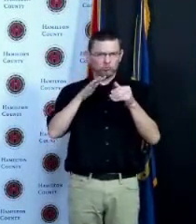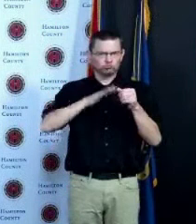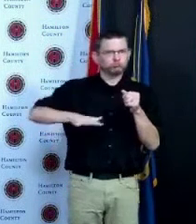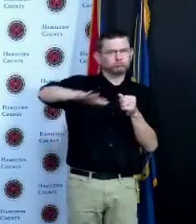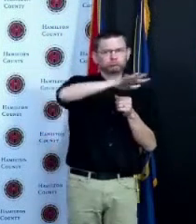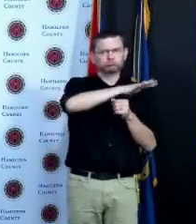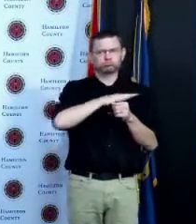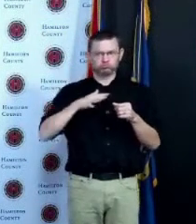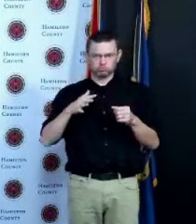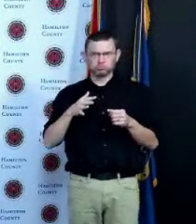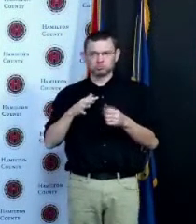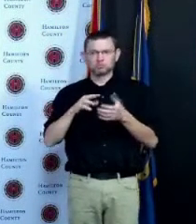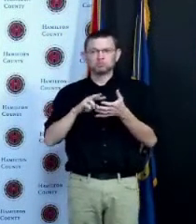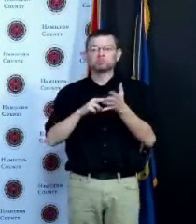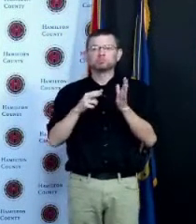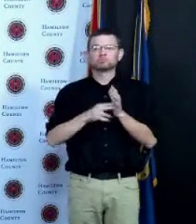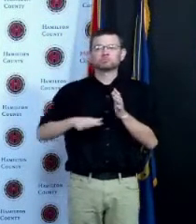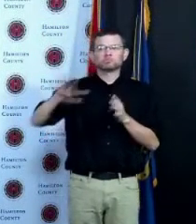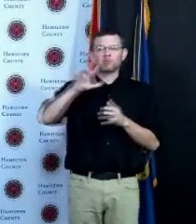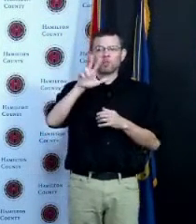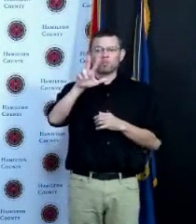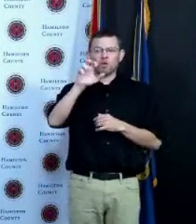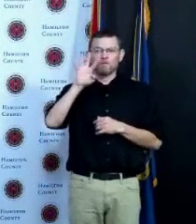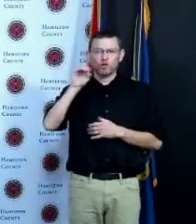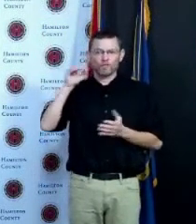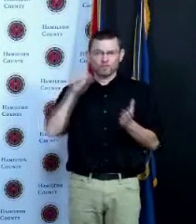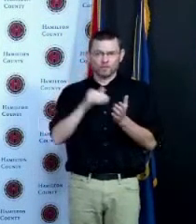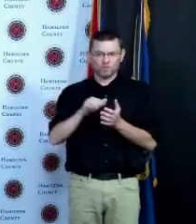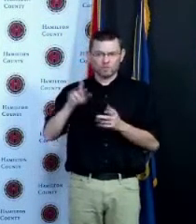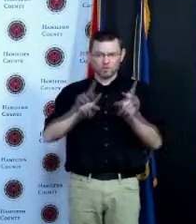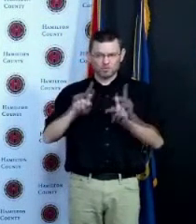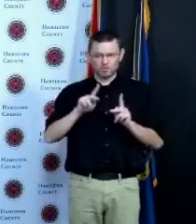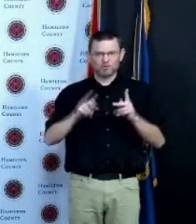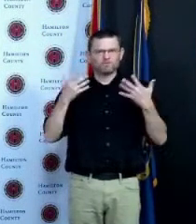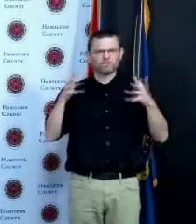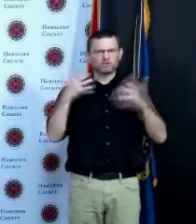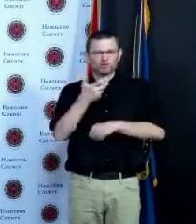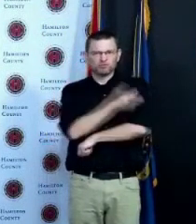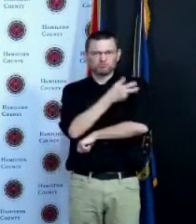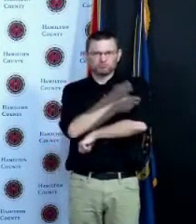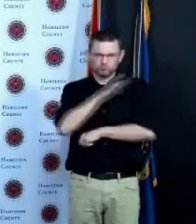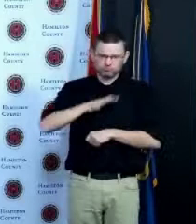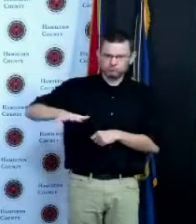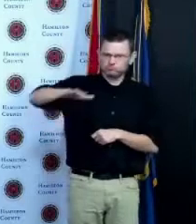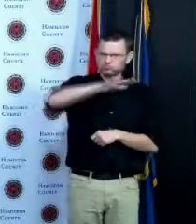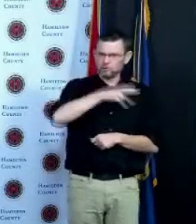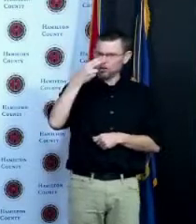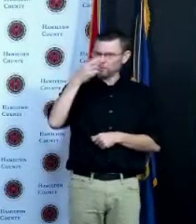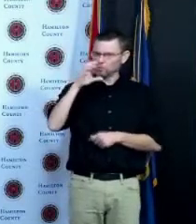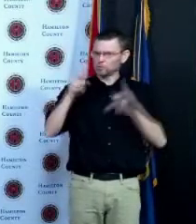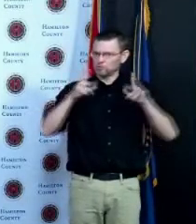to about 340,000 residents we have seen a slowdown in the rate that our appointments are filling